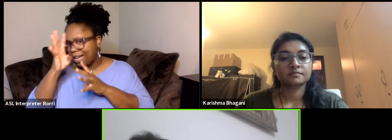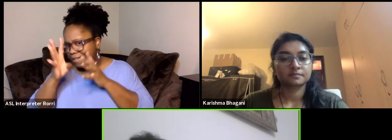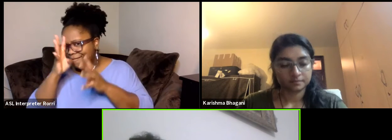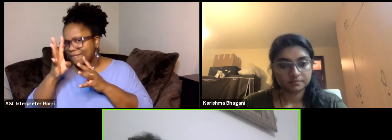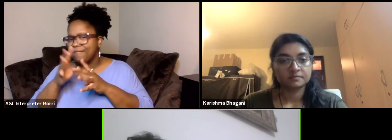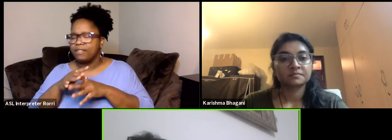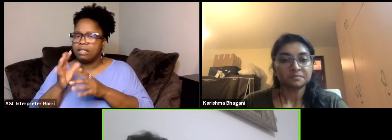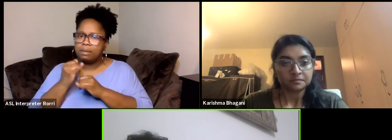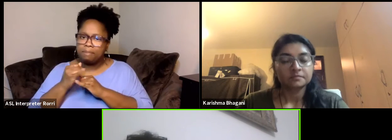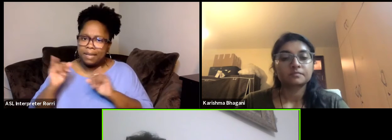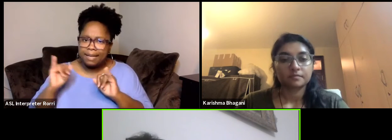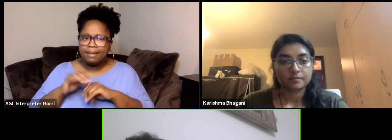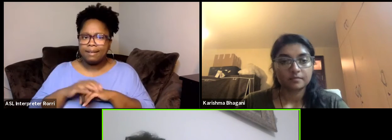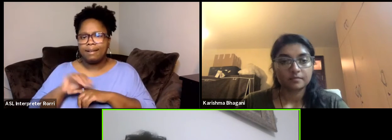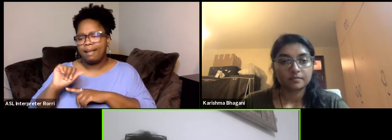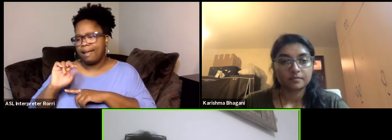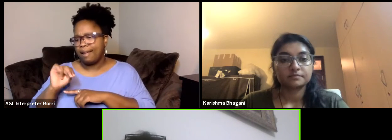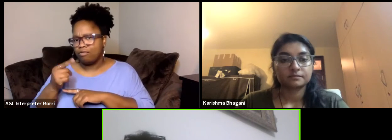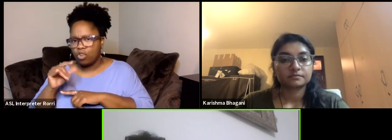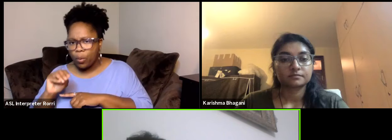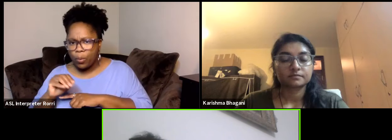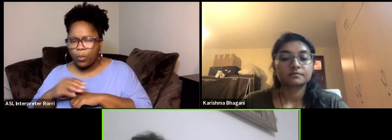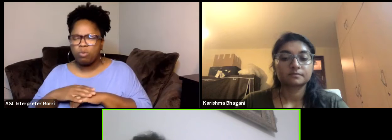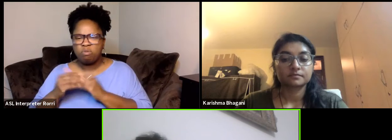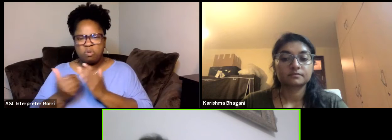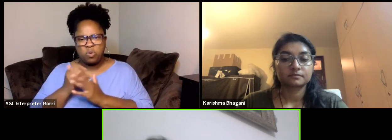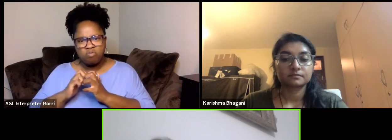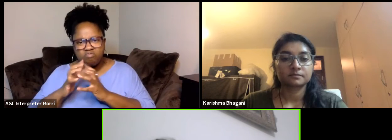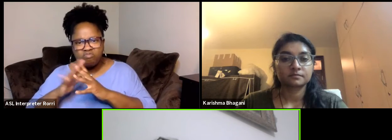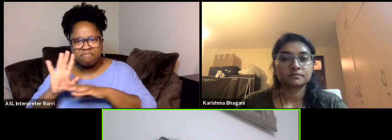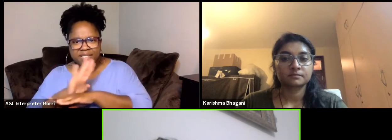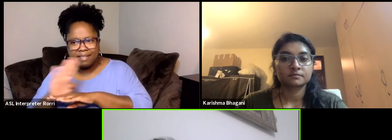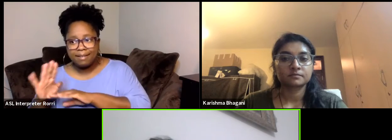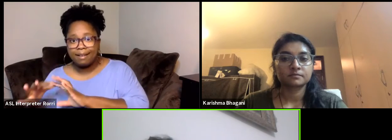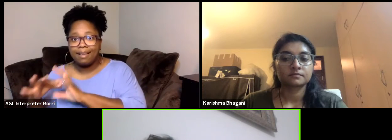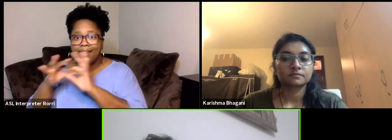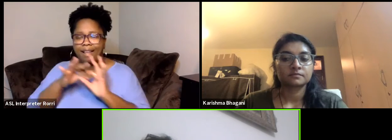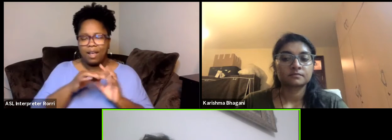or NGO or an enterprise with funders, investors